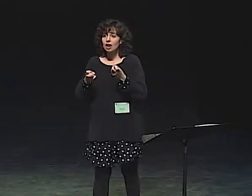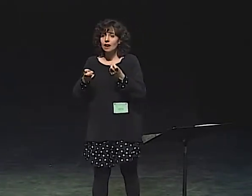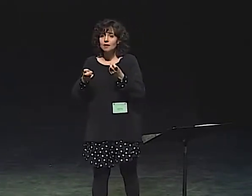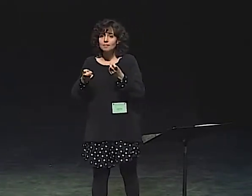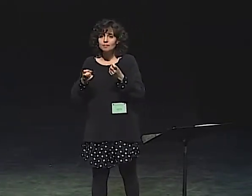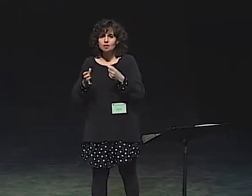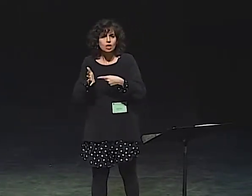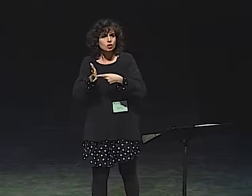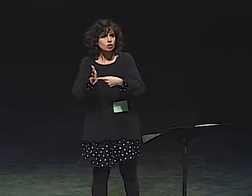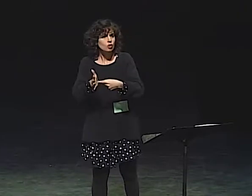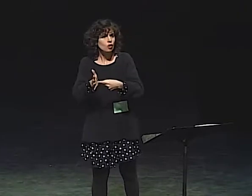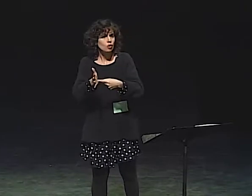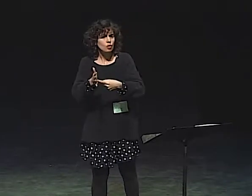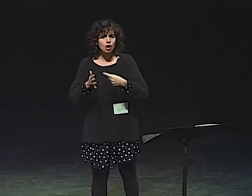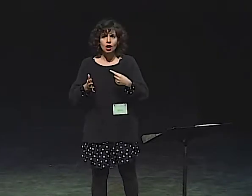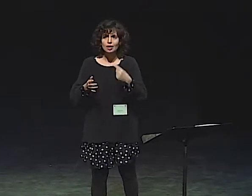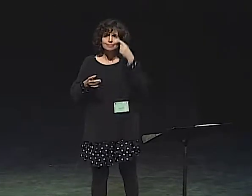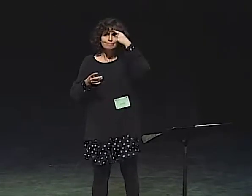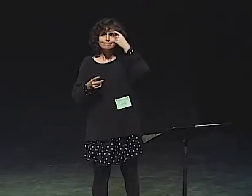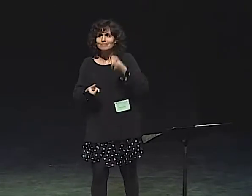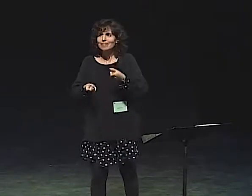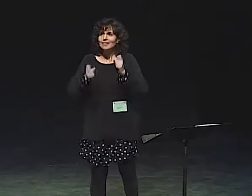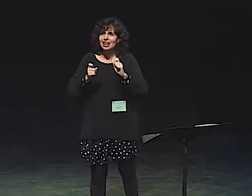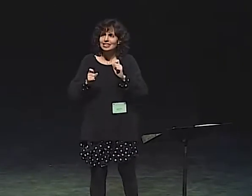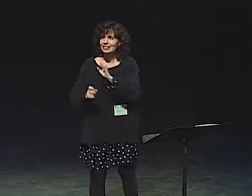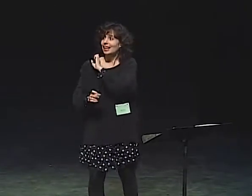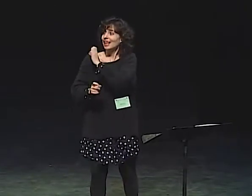SHE'S CHATTING AND SHE SIGNS QUICKLY.